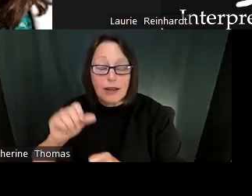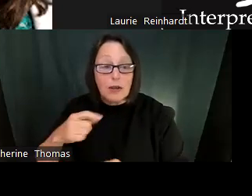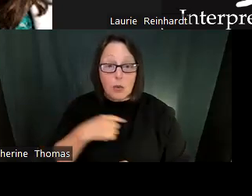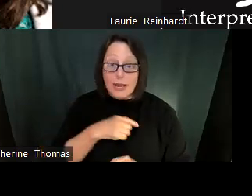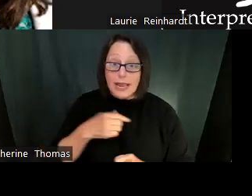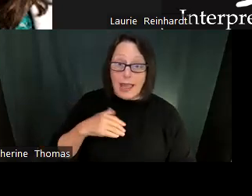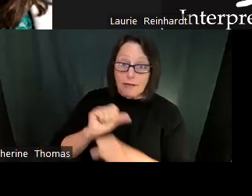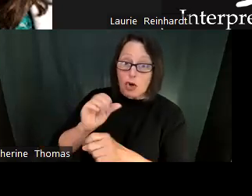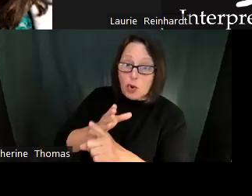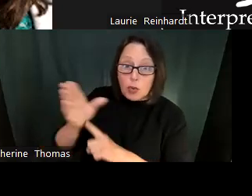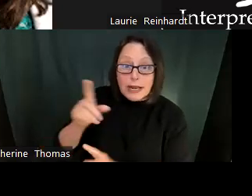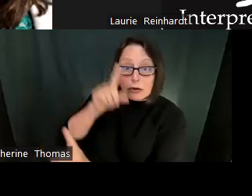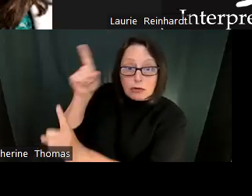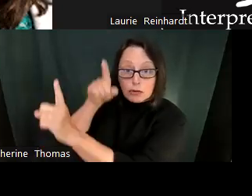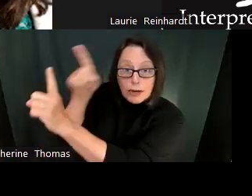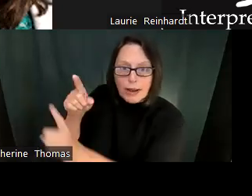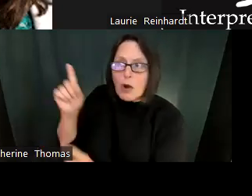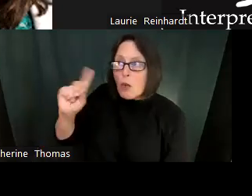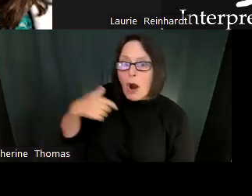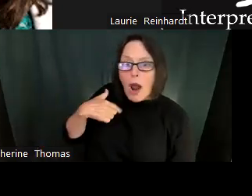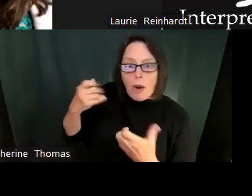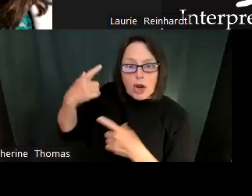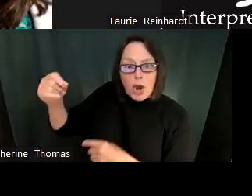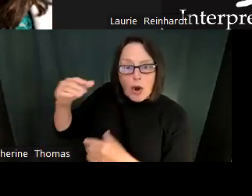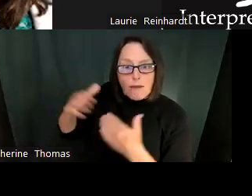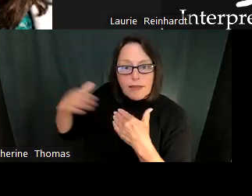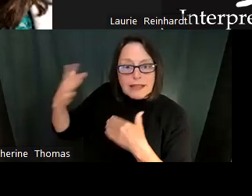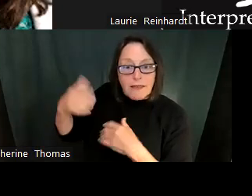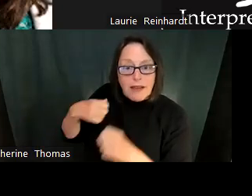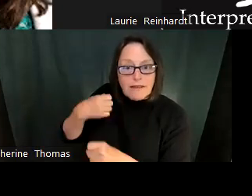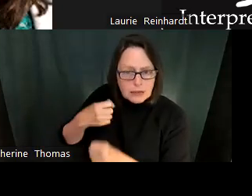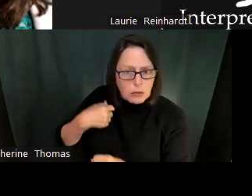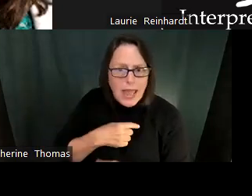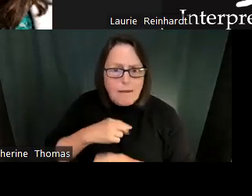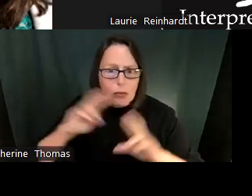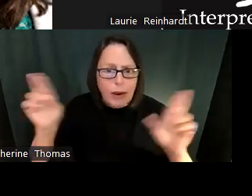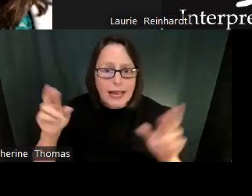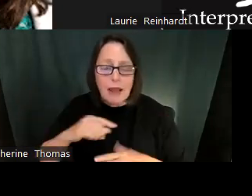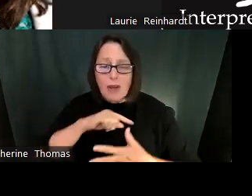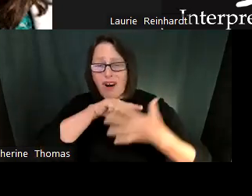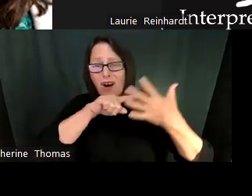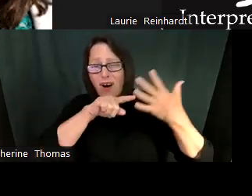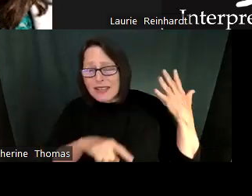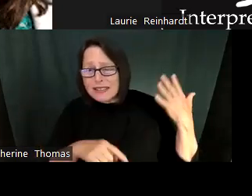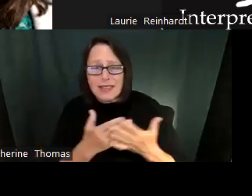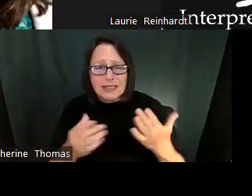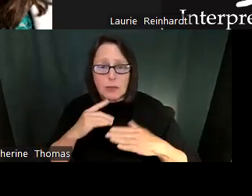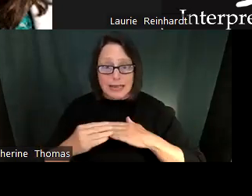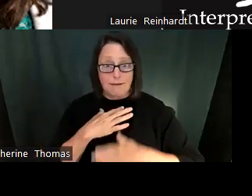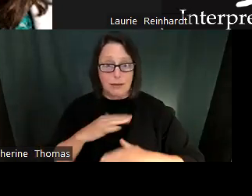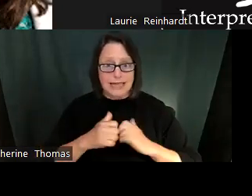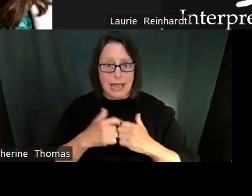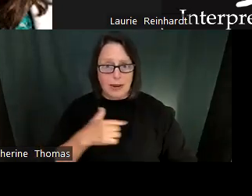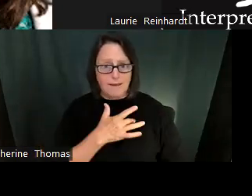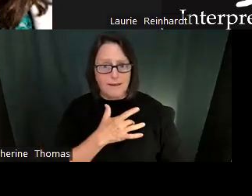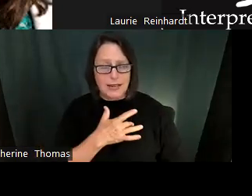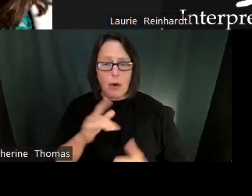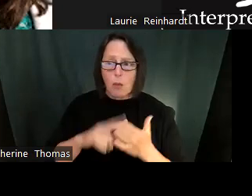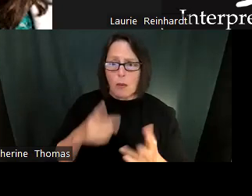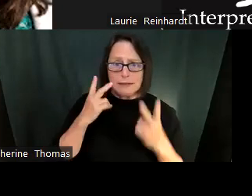What is the professional learning that we're getting, are we getting professional learning that's meaningful for us that allows us to cognitively engage in the work.